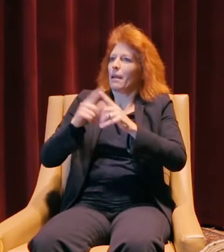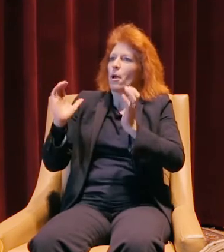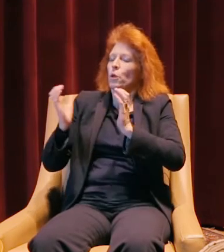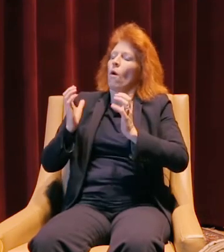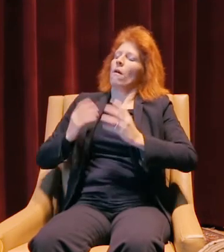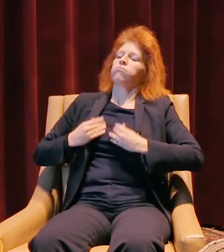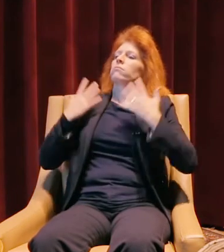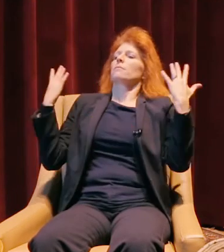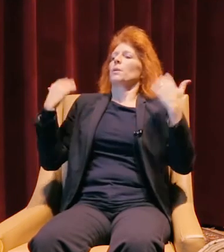Love it.